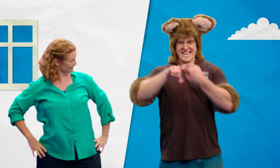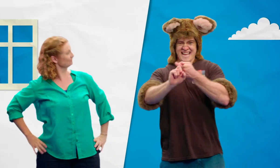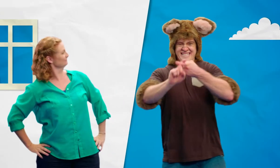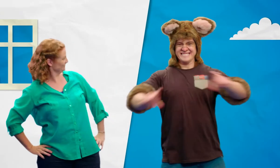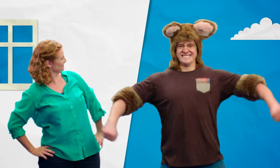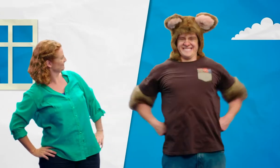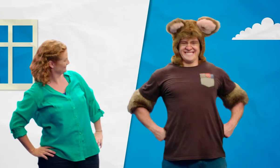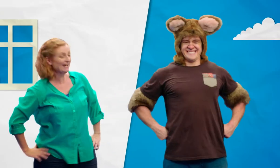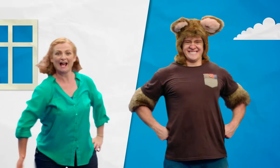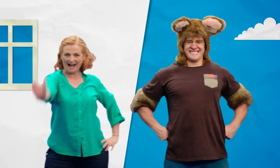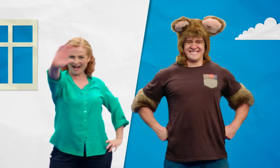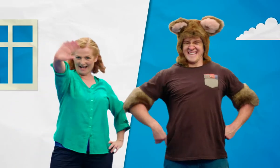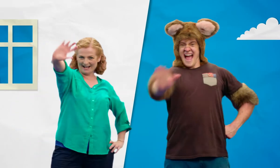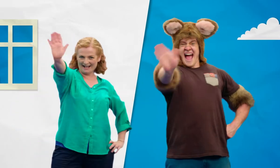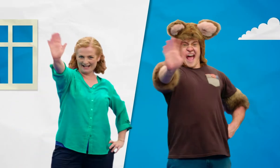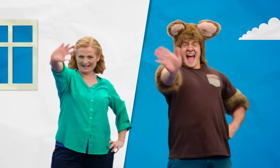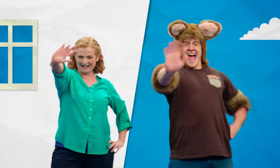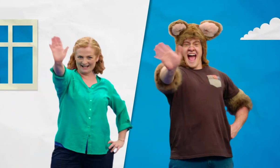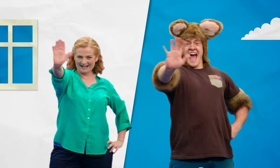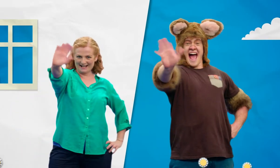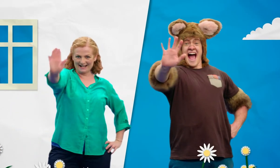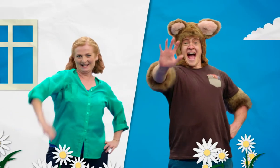And I'm Possum! Hello!